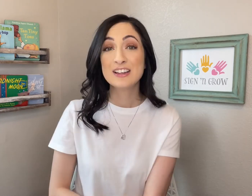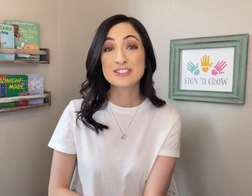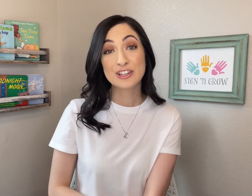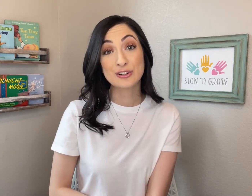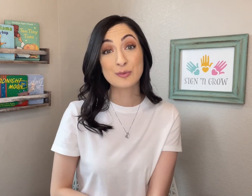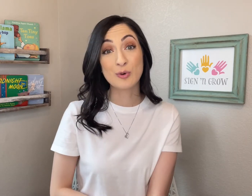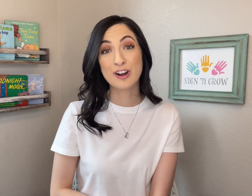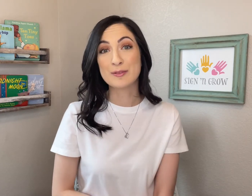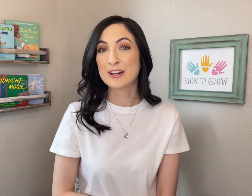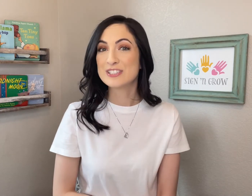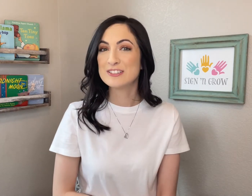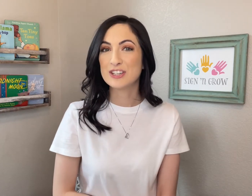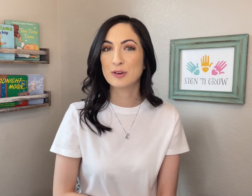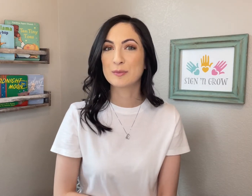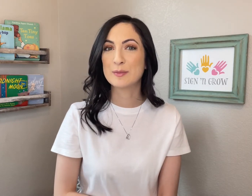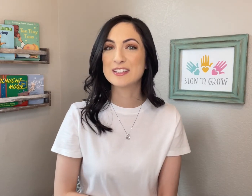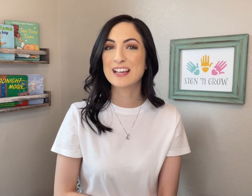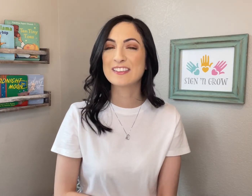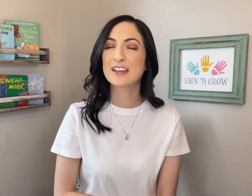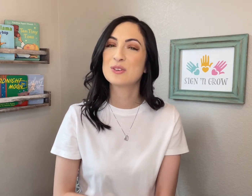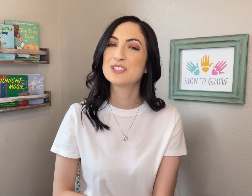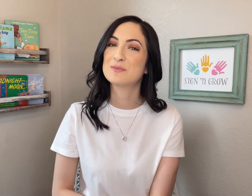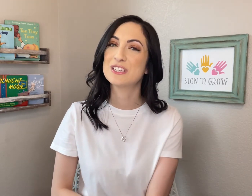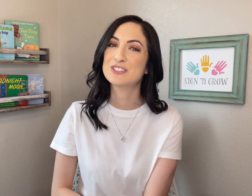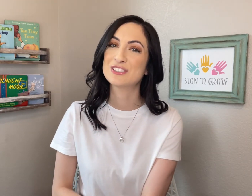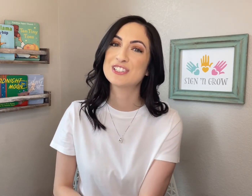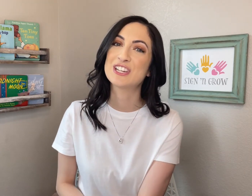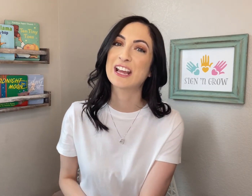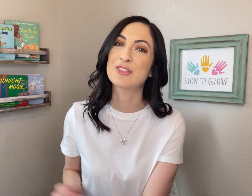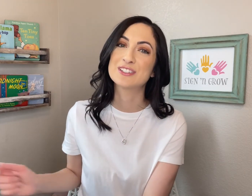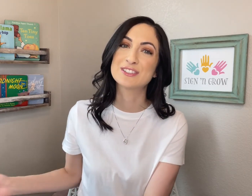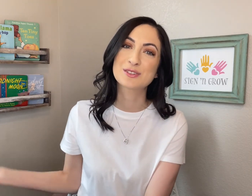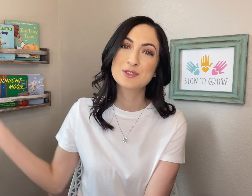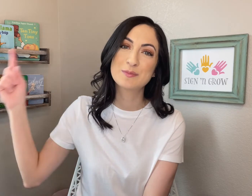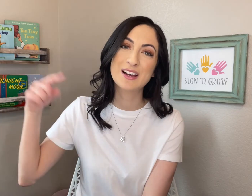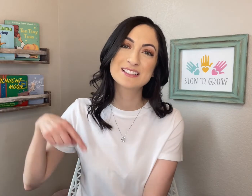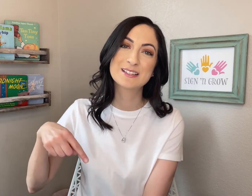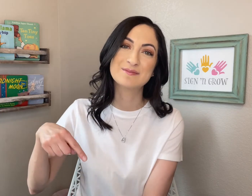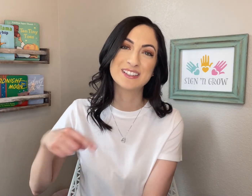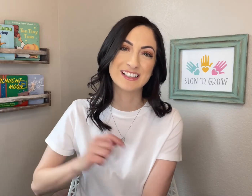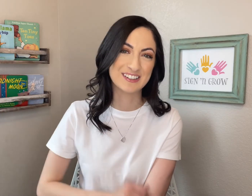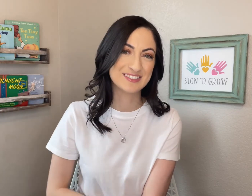To learn more about teaching your baby sign language, be sure to check out the description box below.